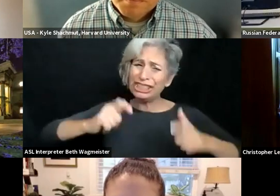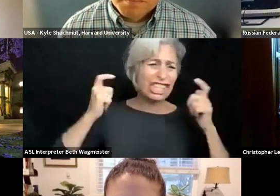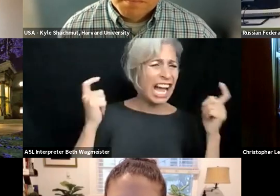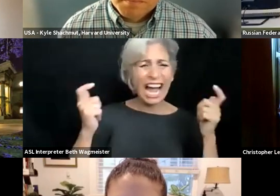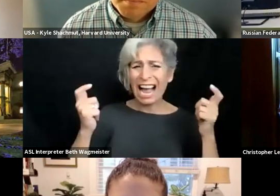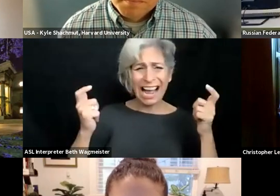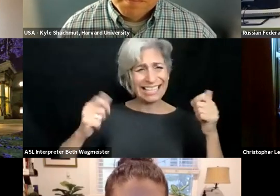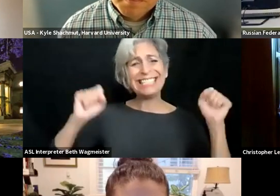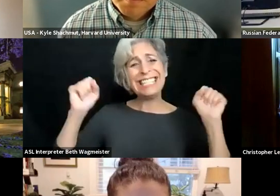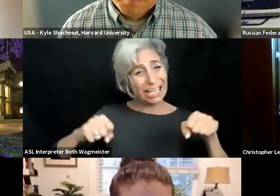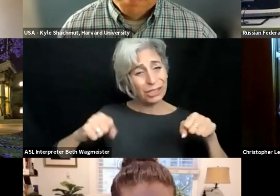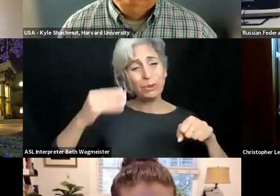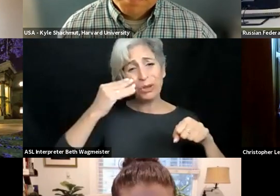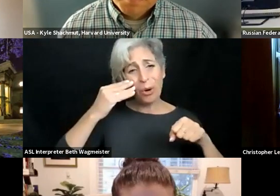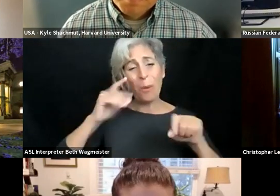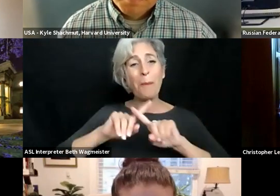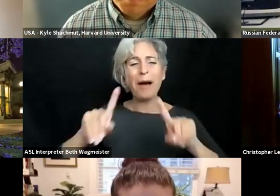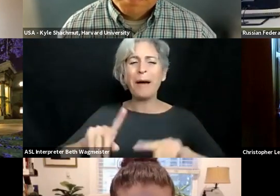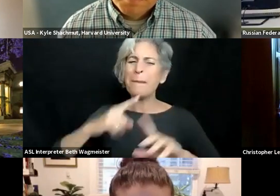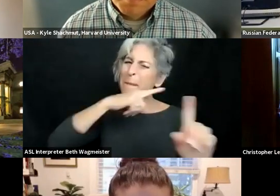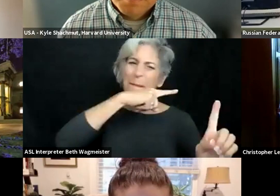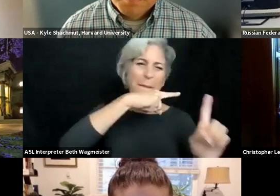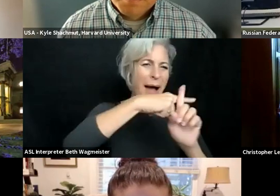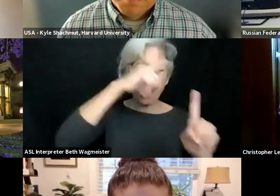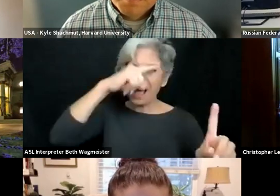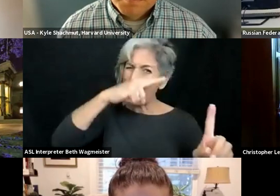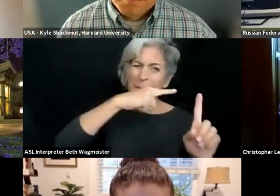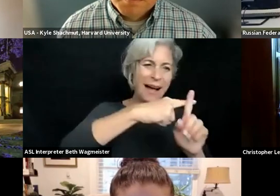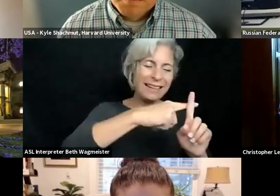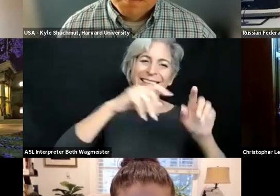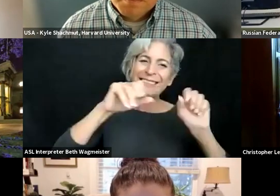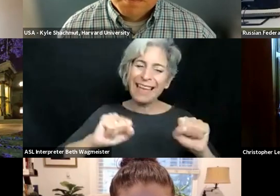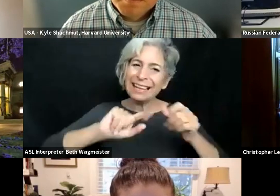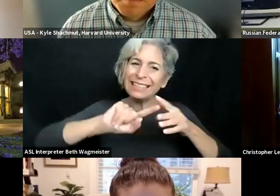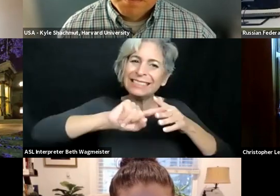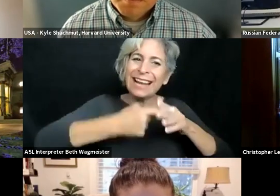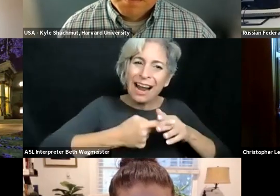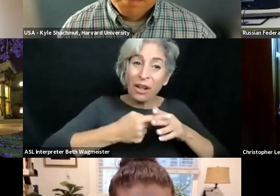studying environment, and of course the challenges are